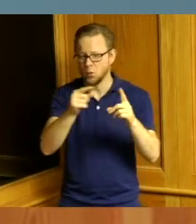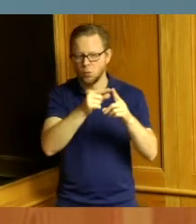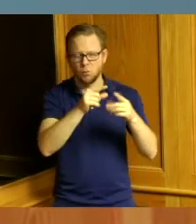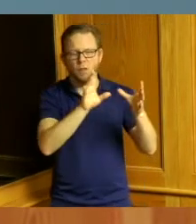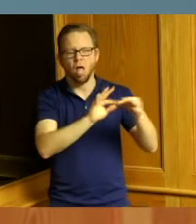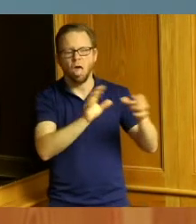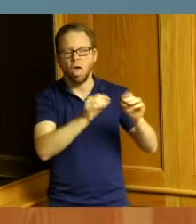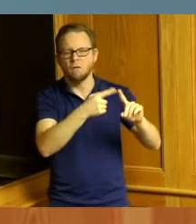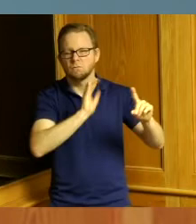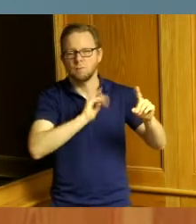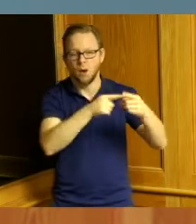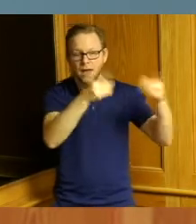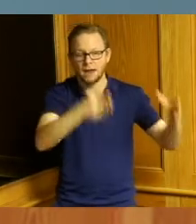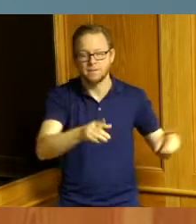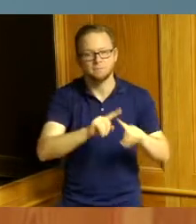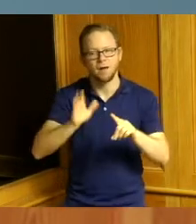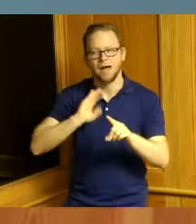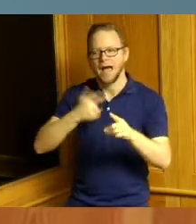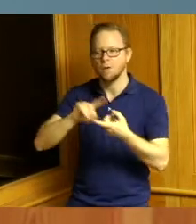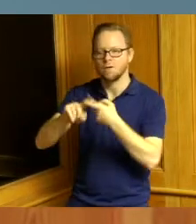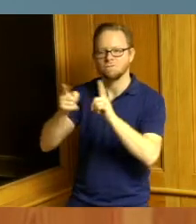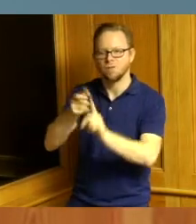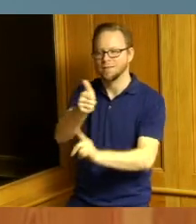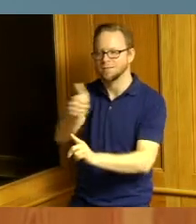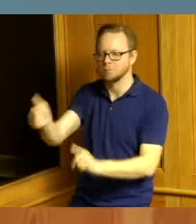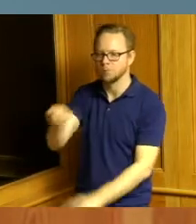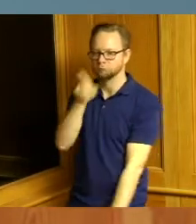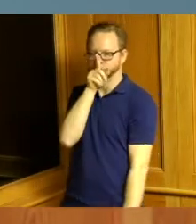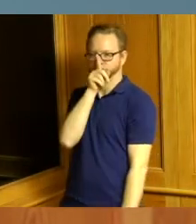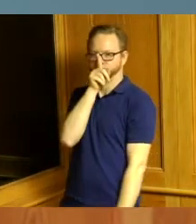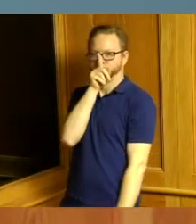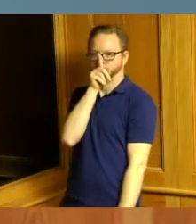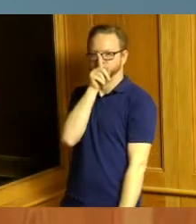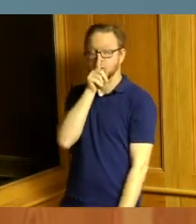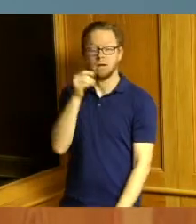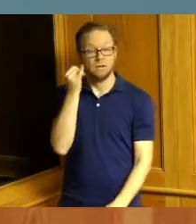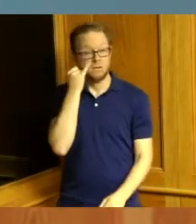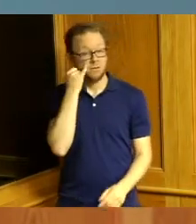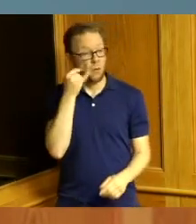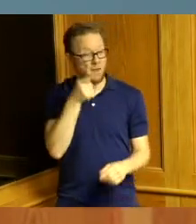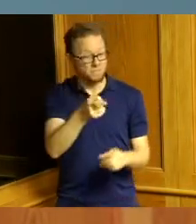our friends so if you are our friends and you care about those children those families that